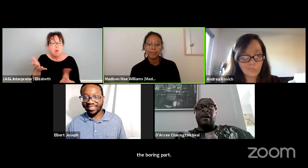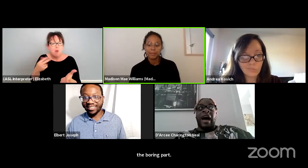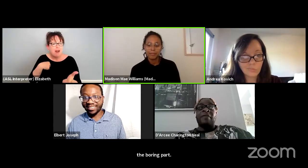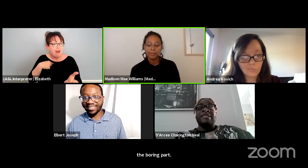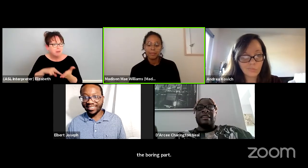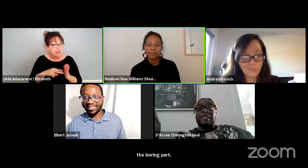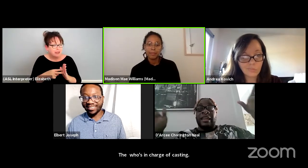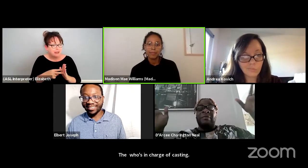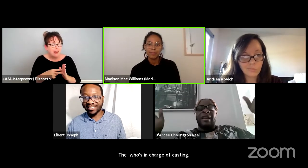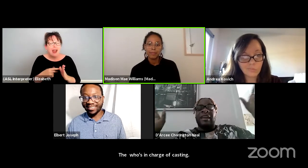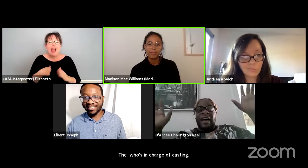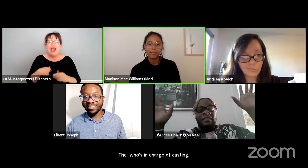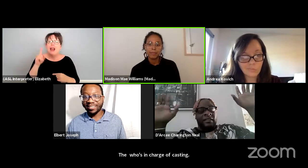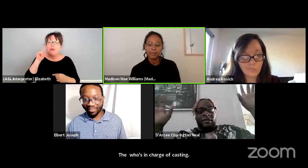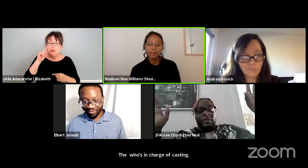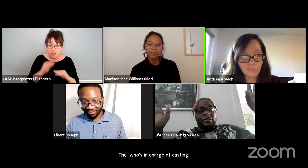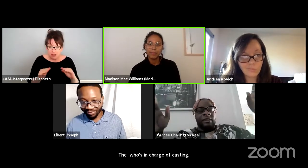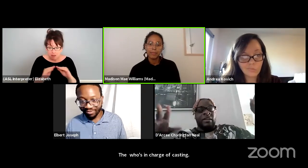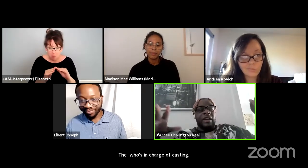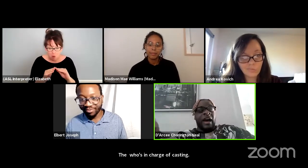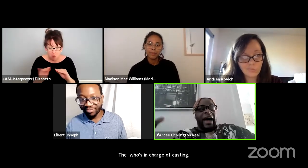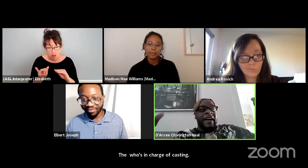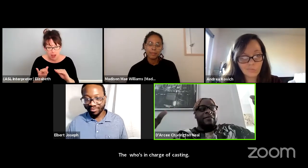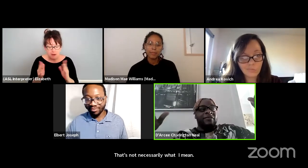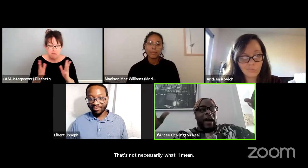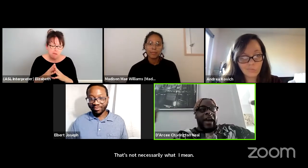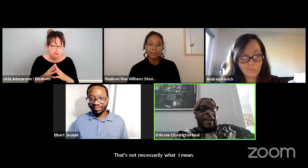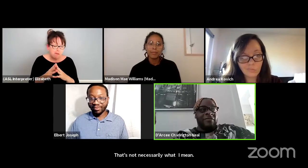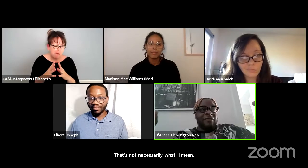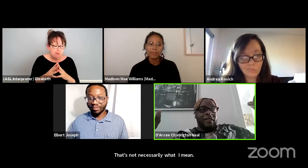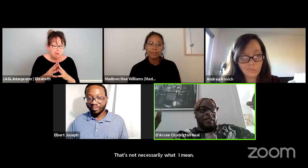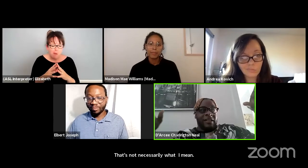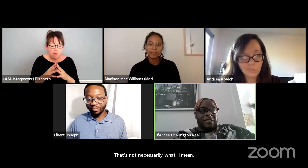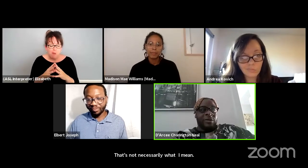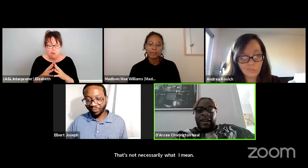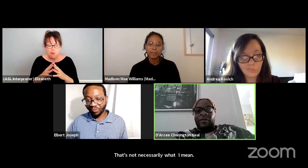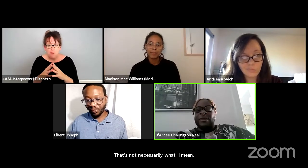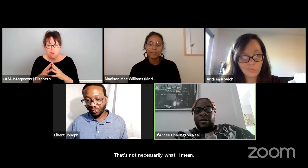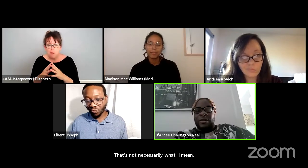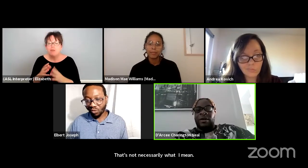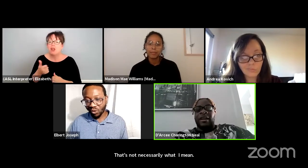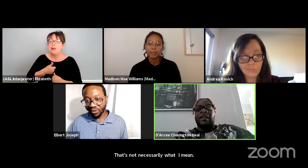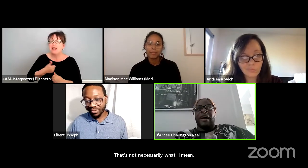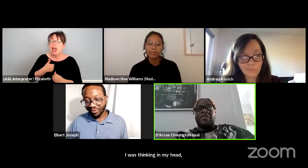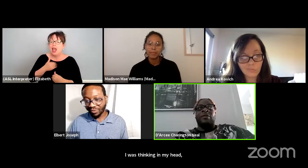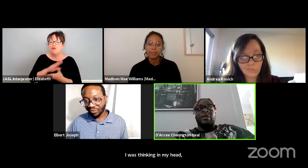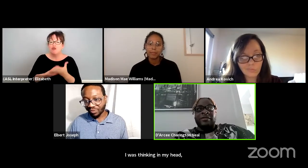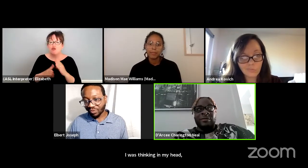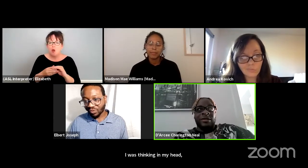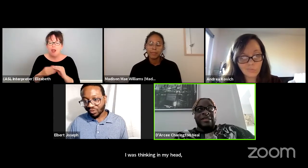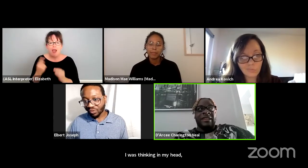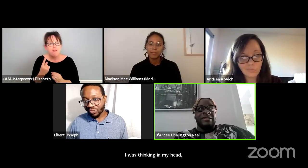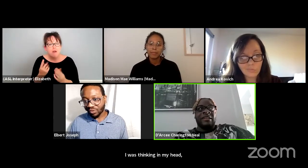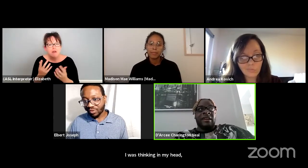I was thinking like in my head you know, I mean, I have a story that I've always wanted to write. I, that I would love to put on the stage